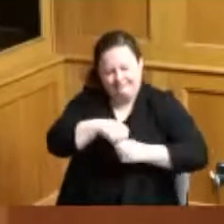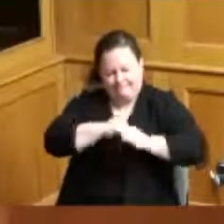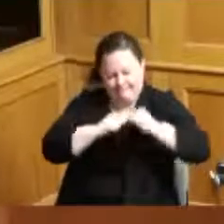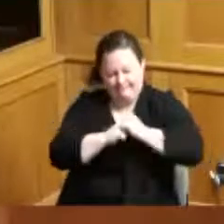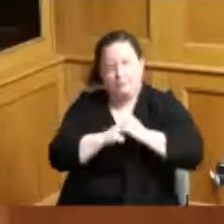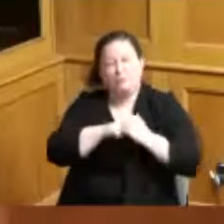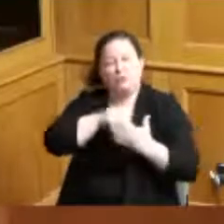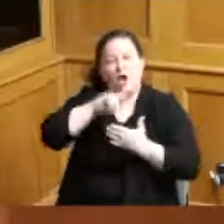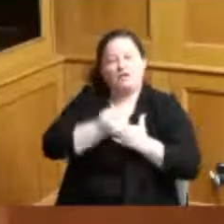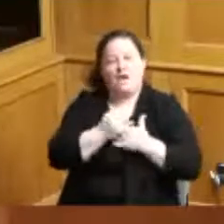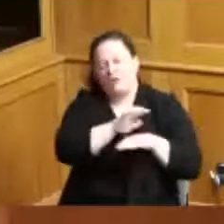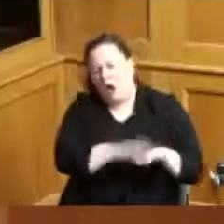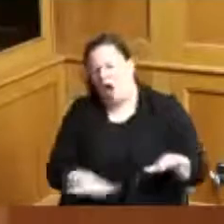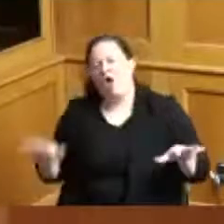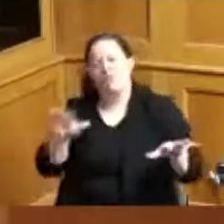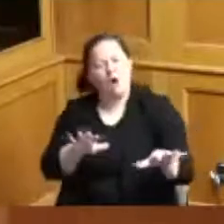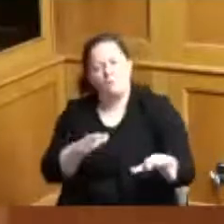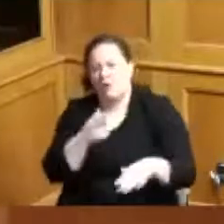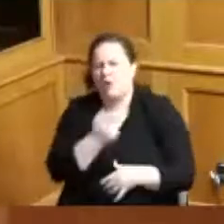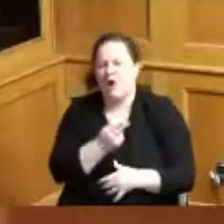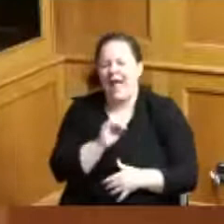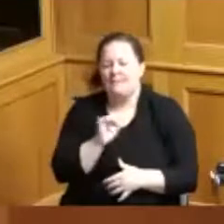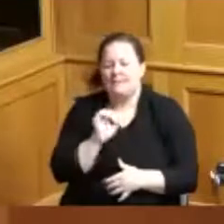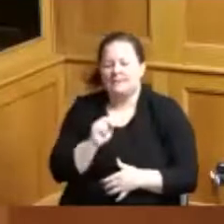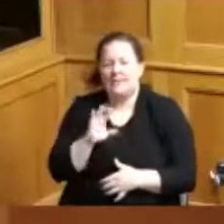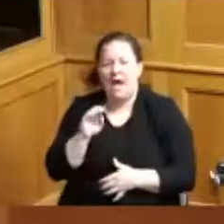all over the county I mean all these different jurisdictions they were pretty excited about